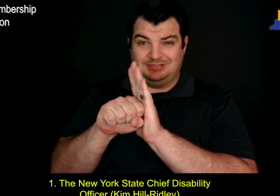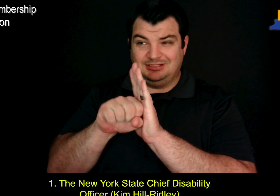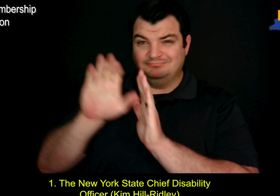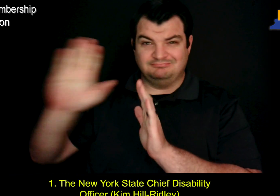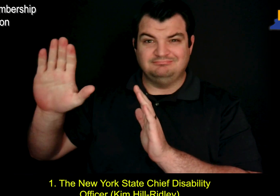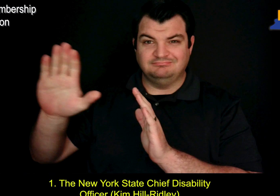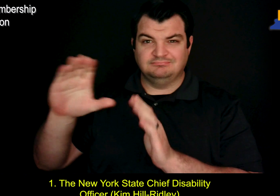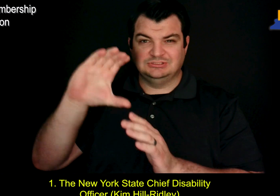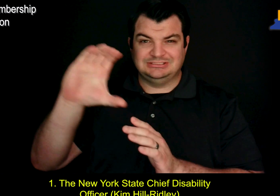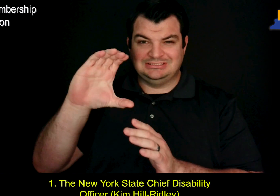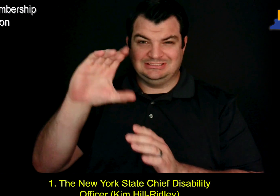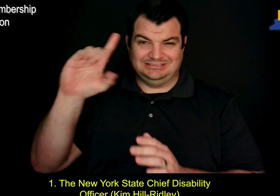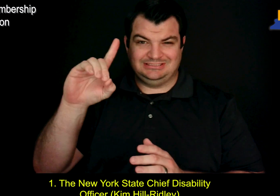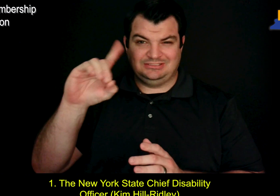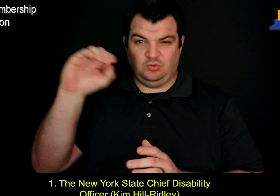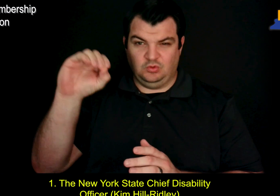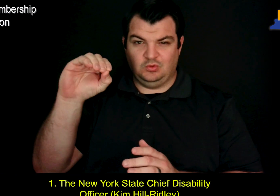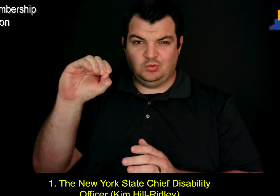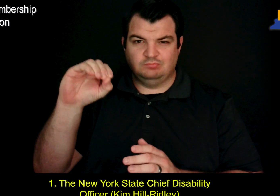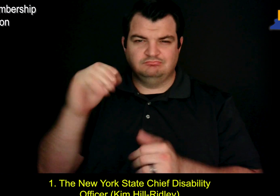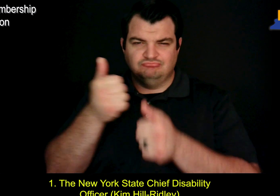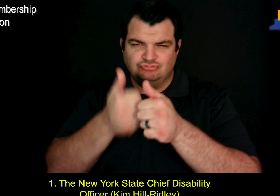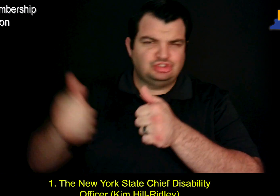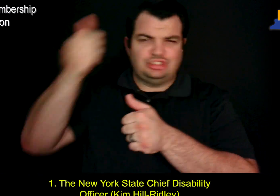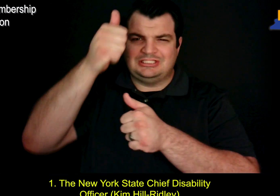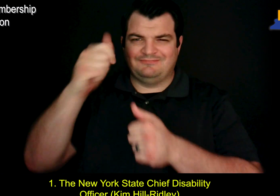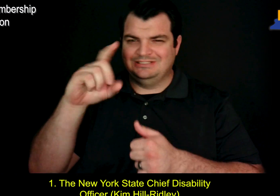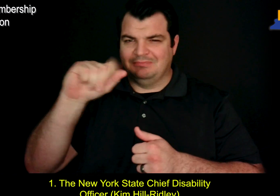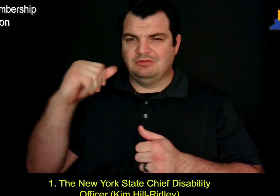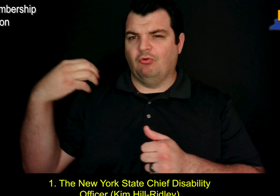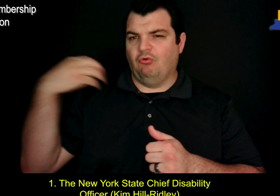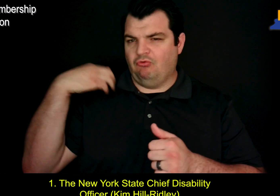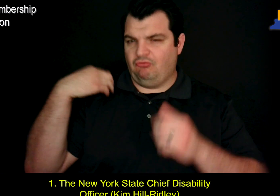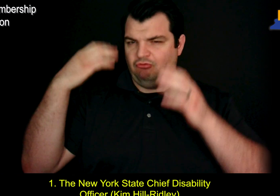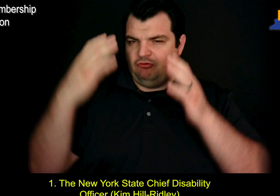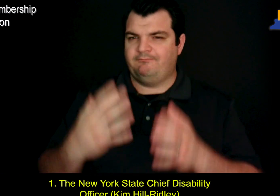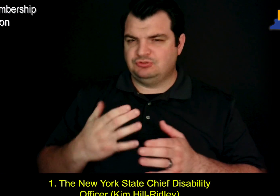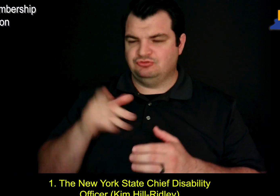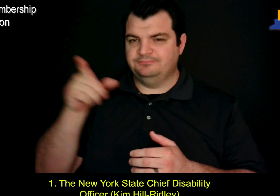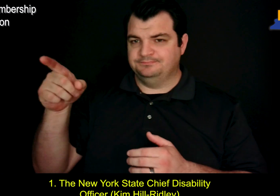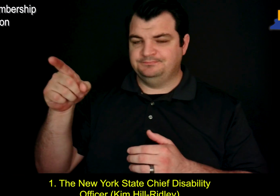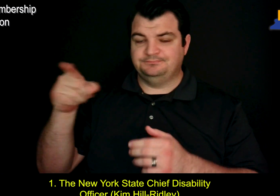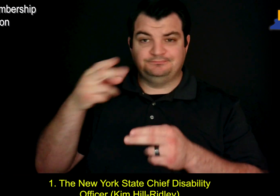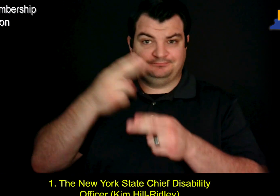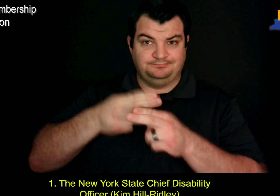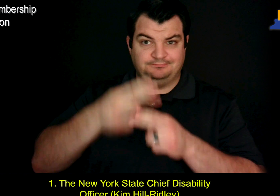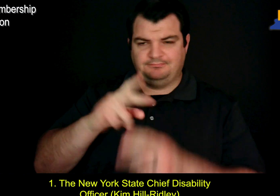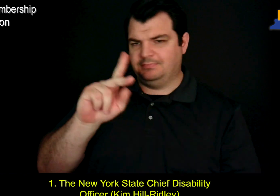1. The New York State Chief Disability Officer (Kim Hill-Ridley)